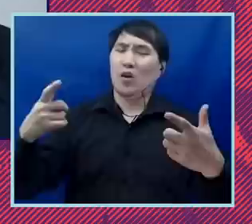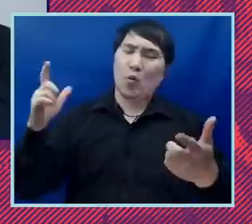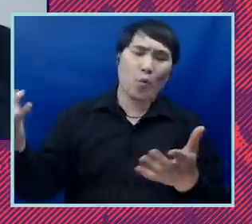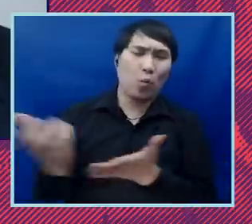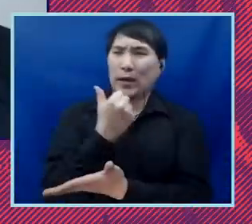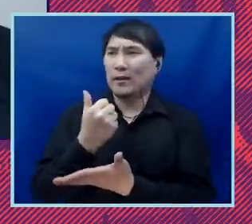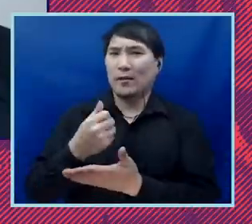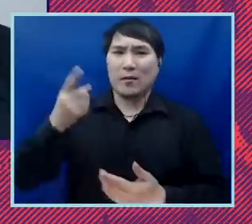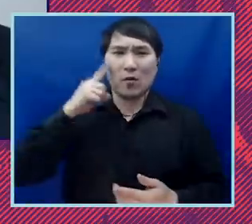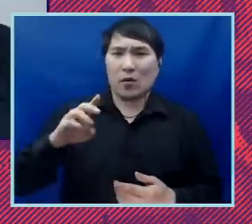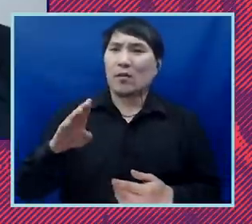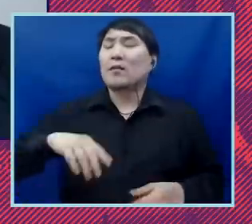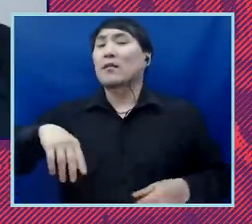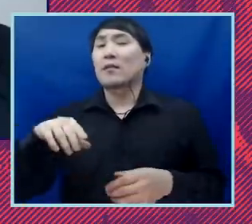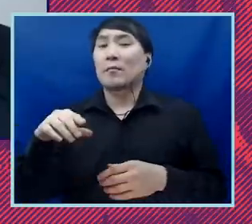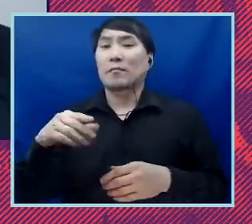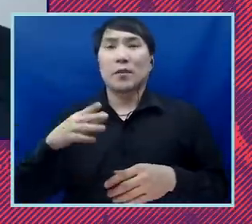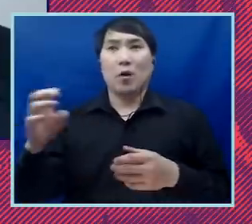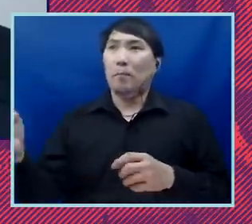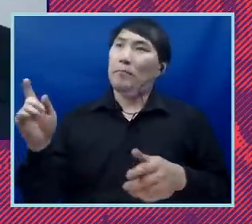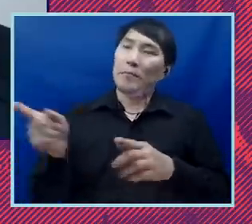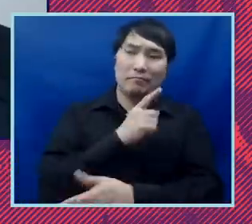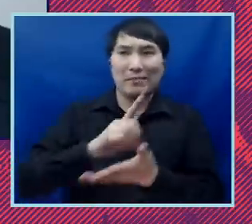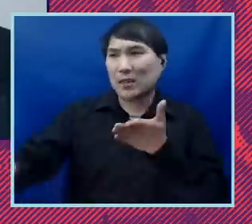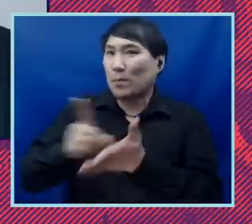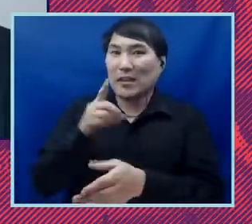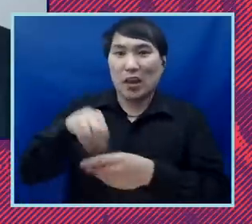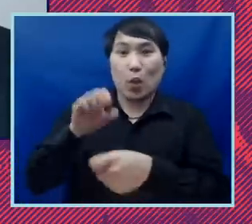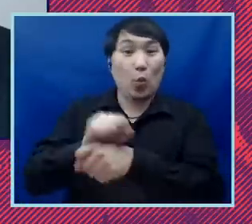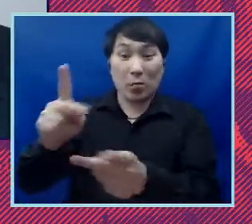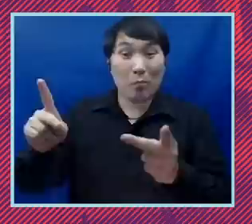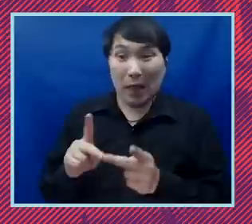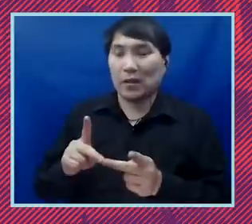Bostock case to try to beat back discrimination in the workplace and in other areas. And so